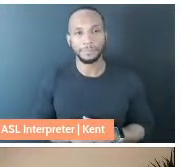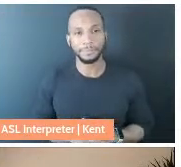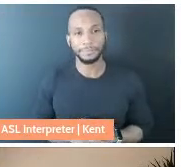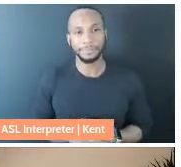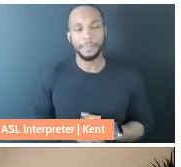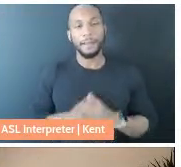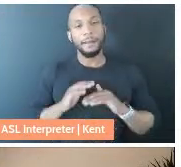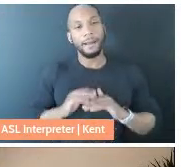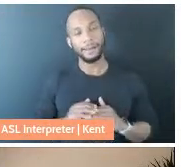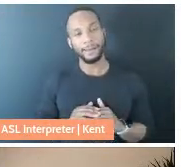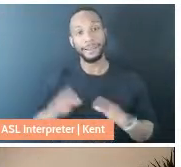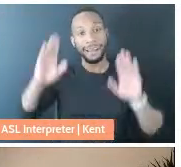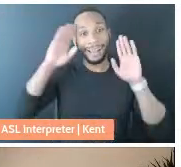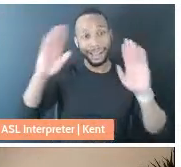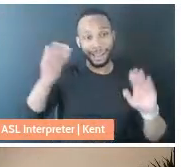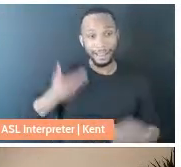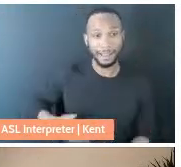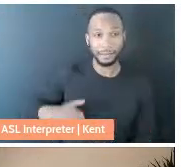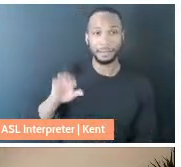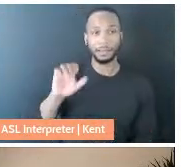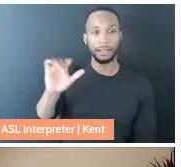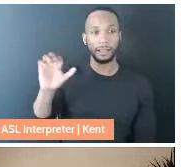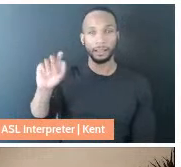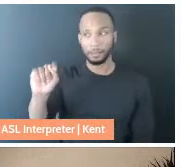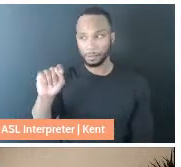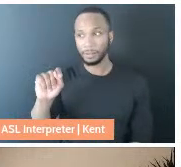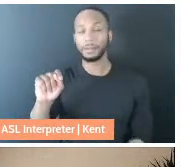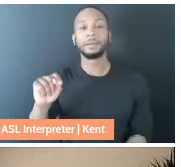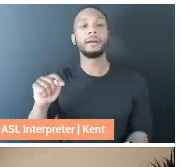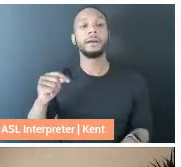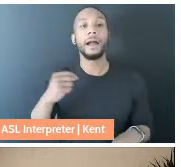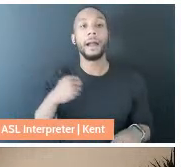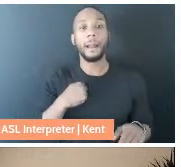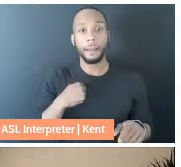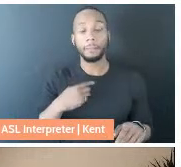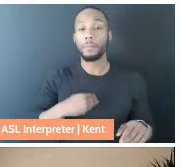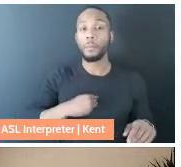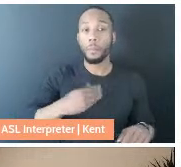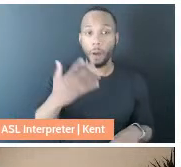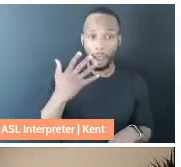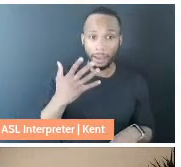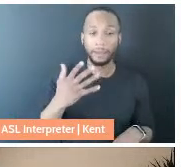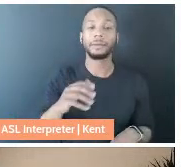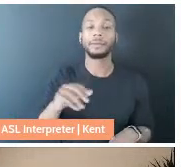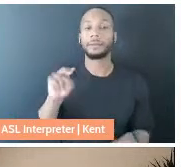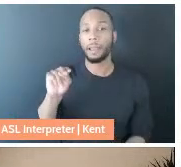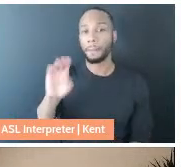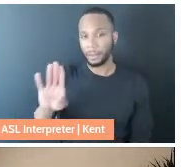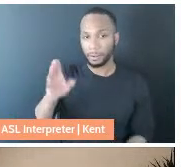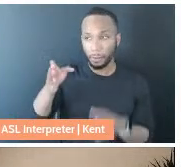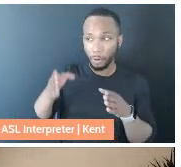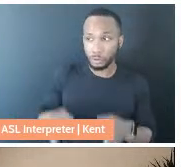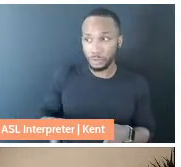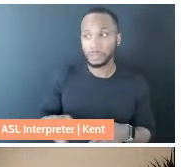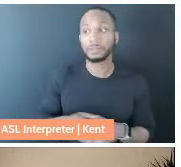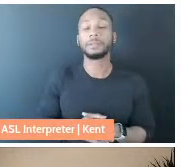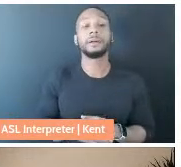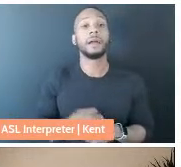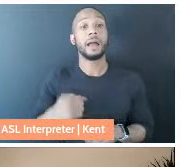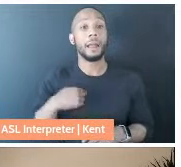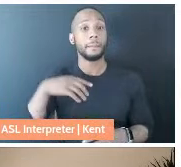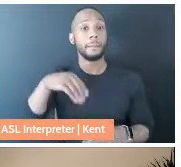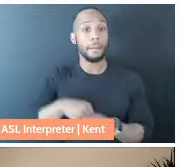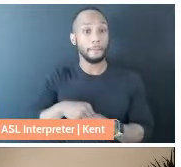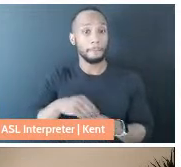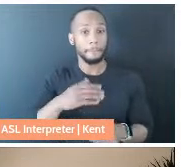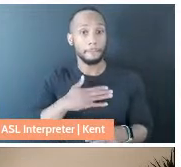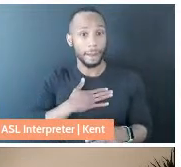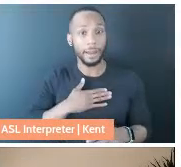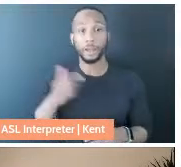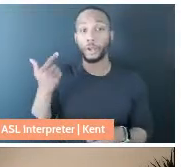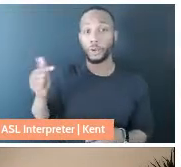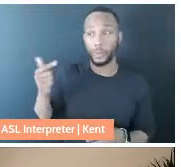Hi, I am Elliot. I am a white non-binary person. And I am in my green office with lots of